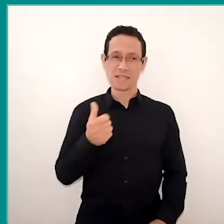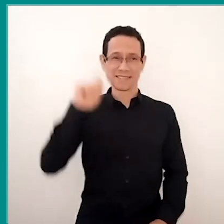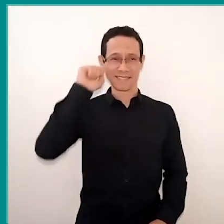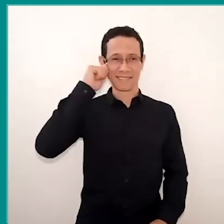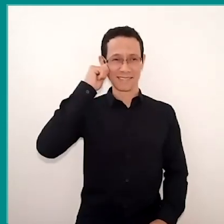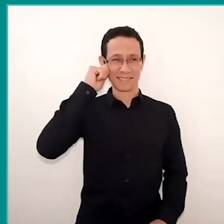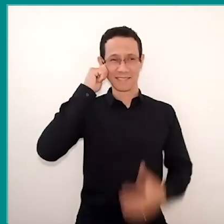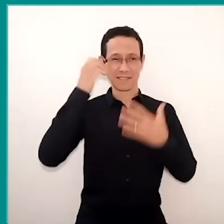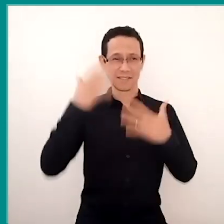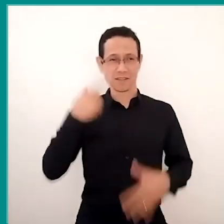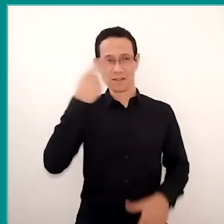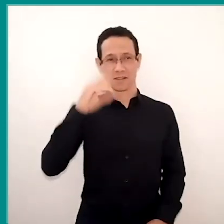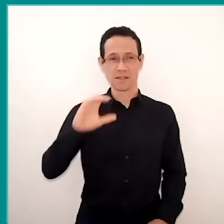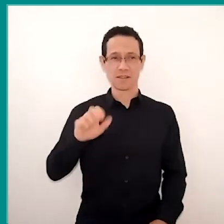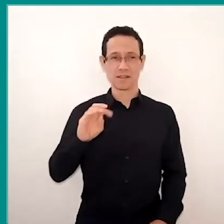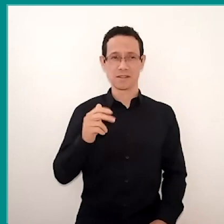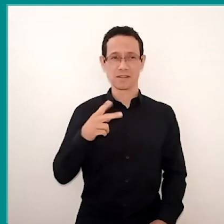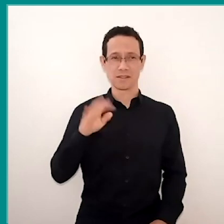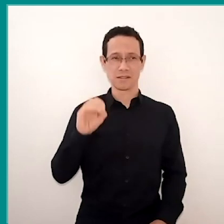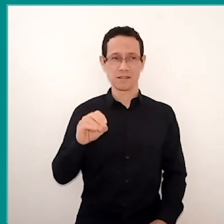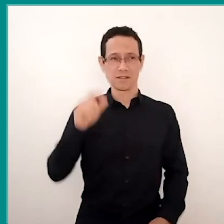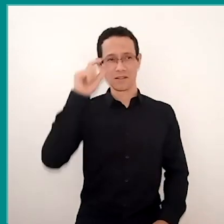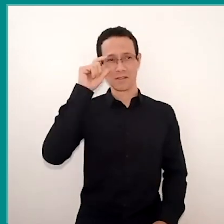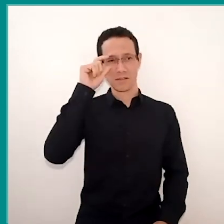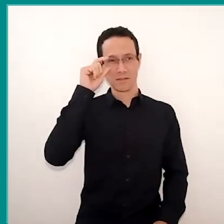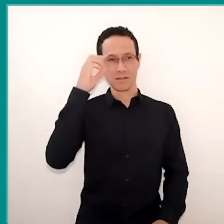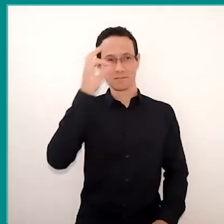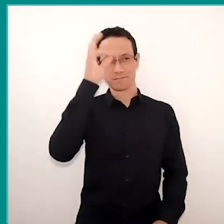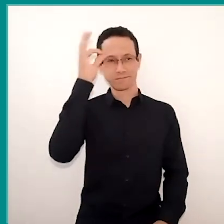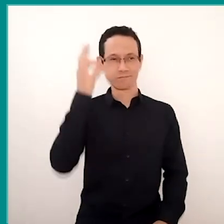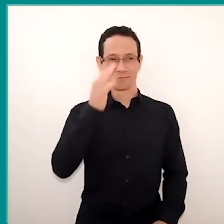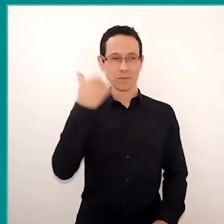brown eyes, thin glasses, I'm wearing a white shirt.